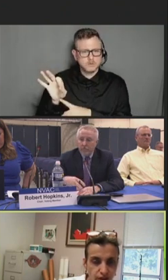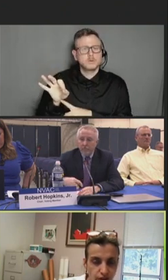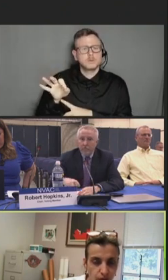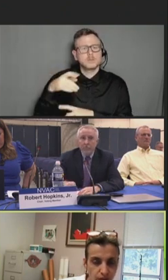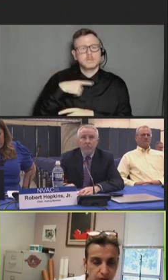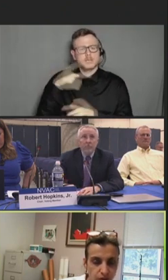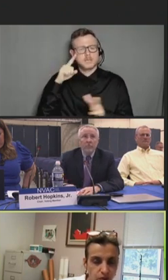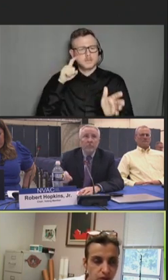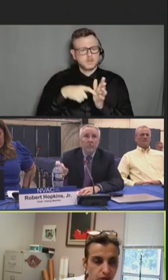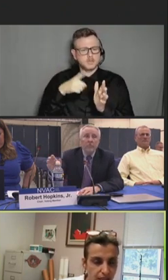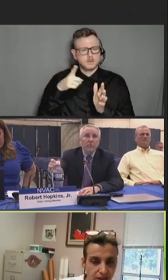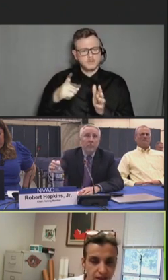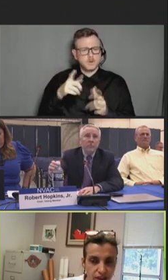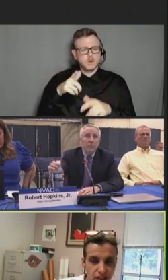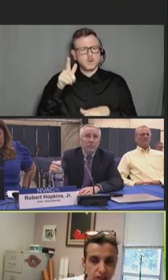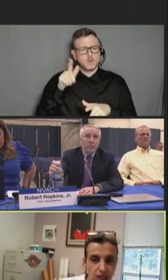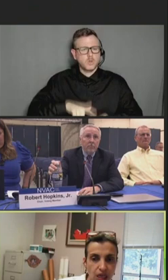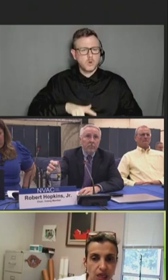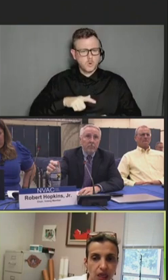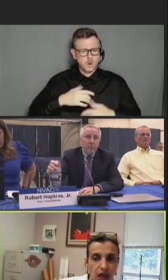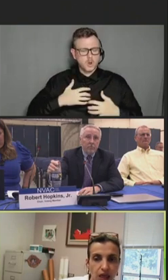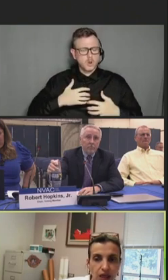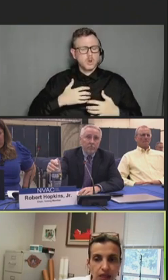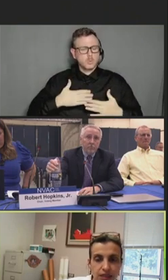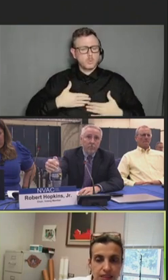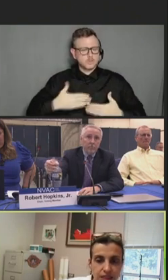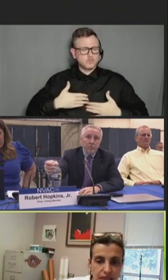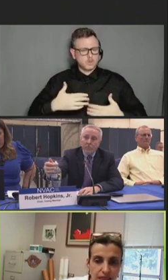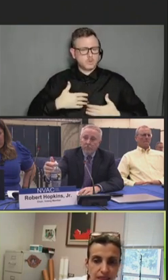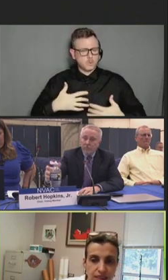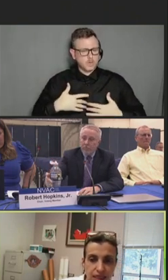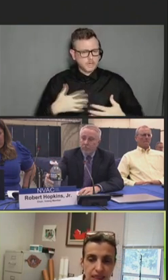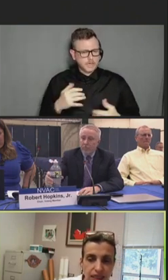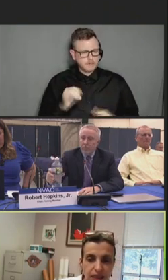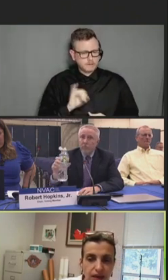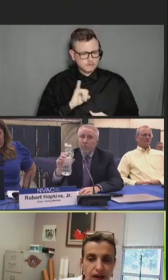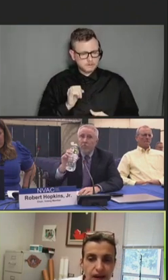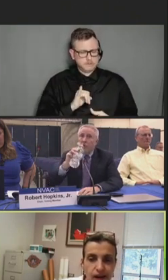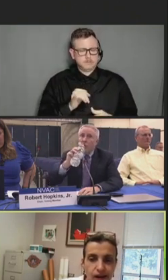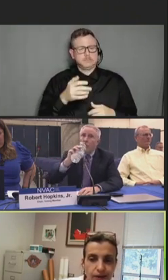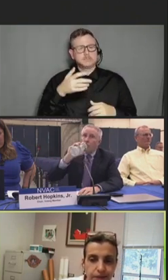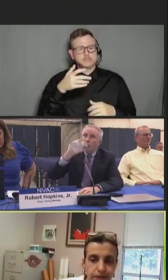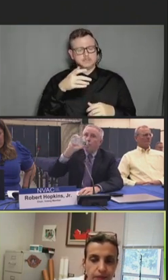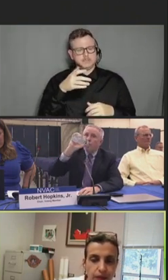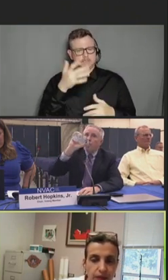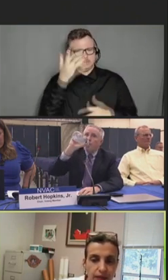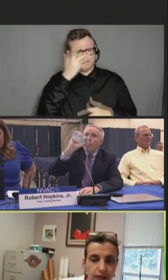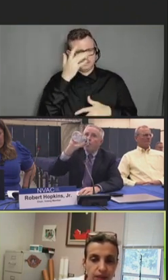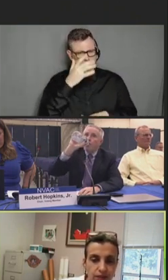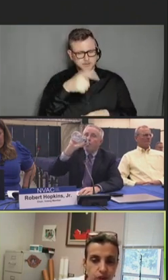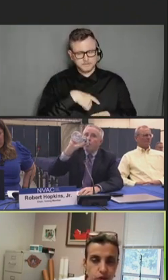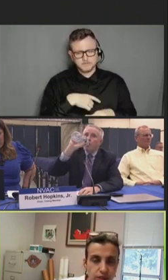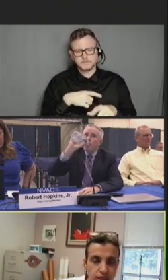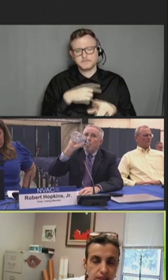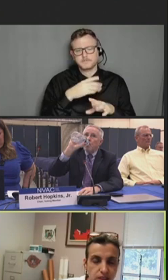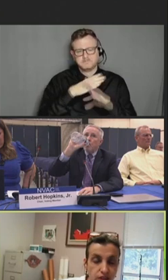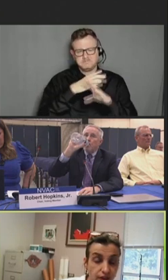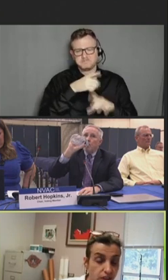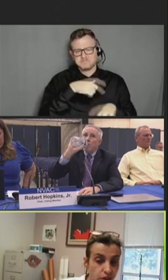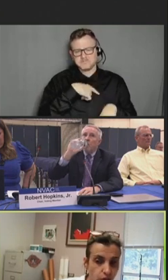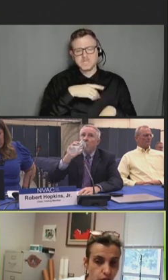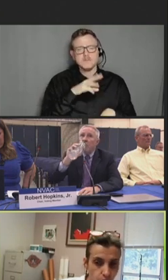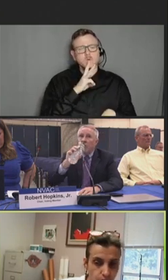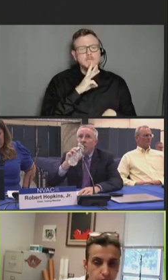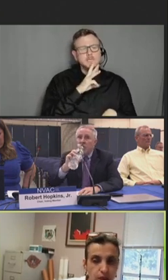lower respiratory tract infection disease in individuals 60 years of age or older.